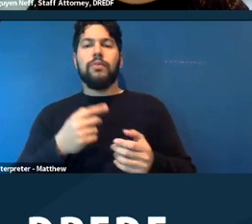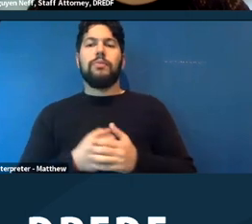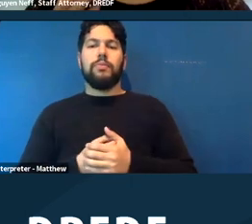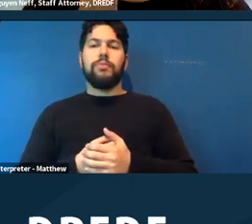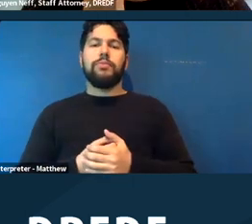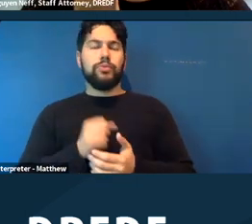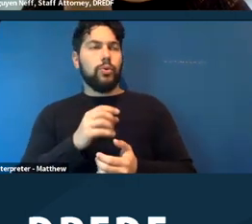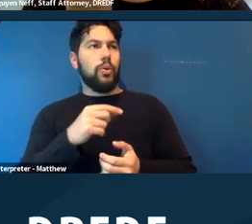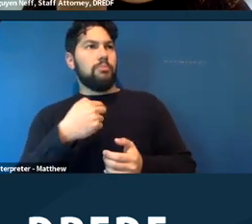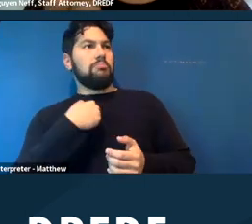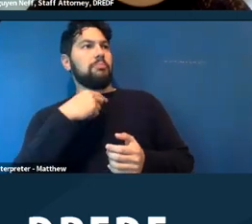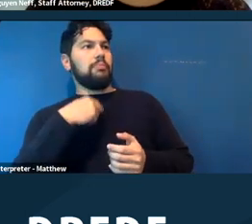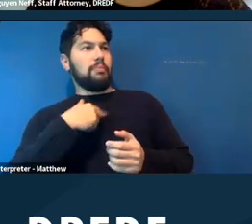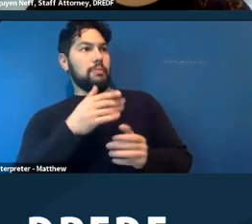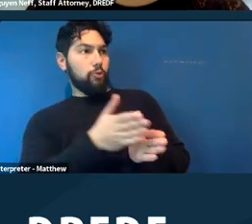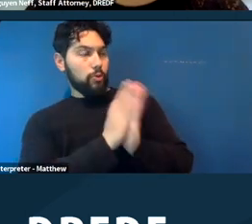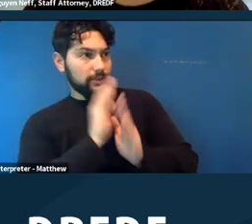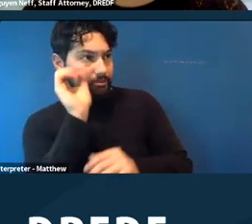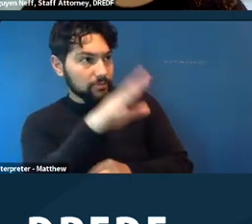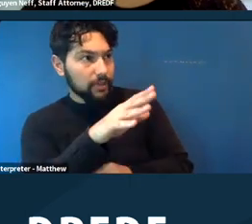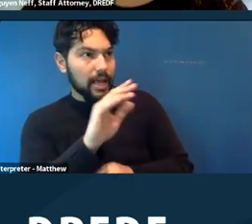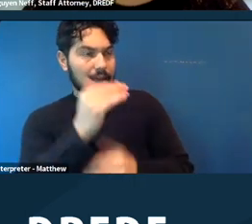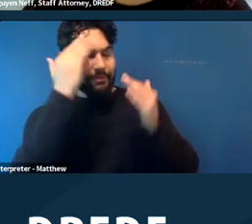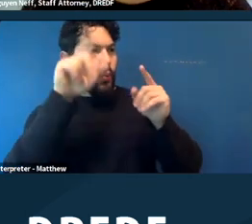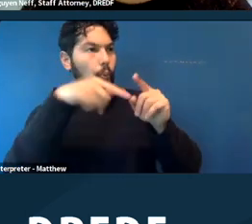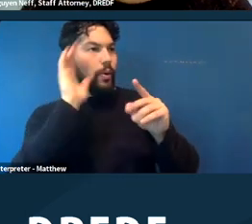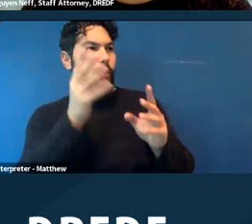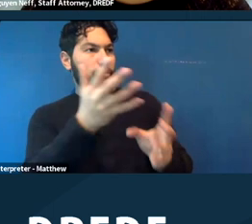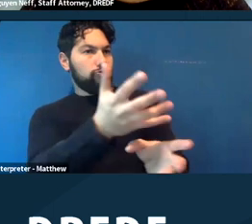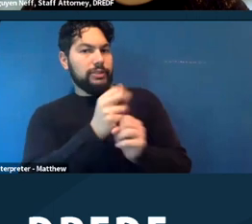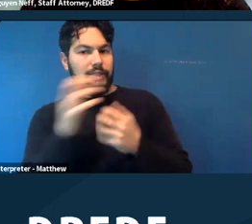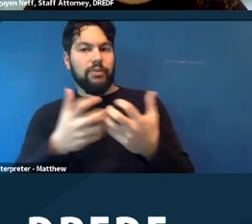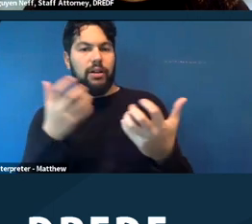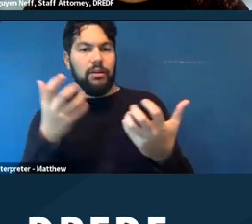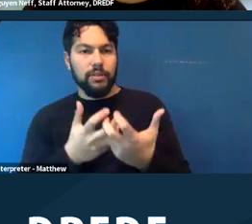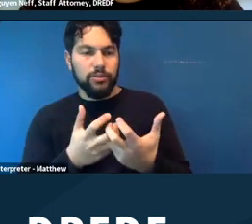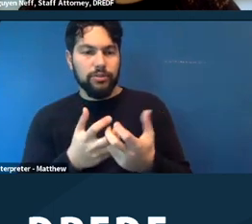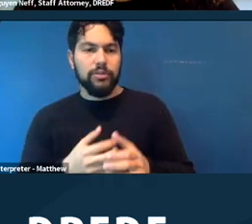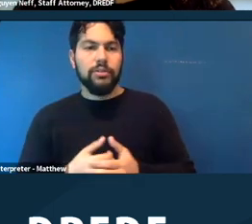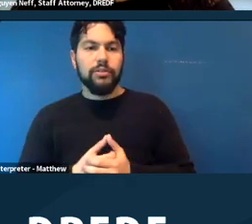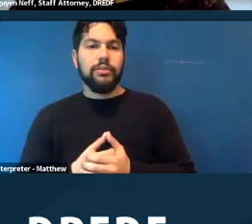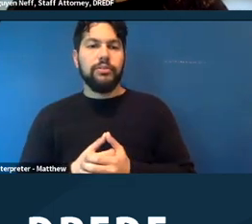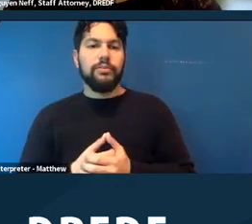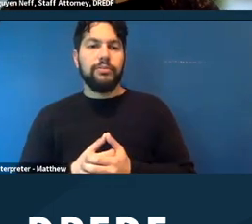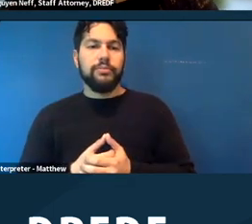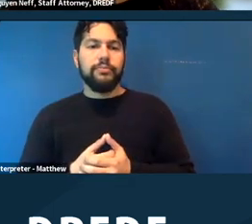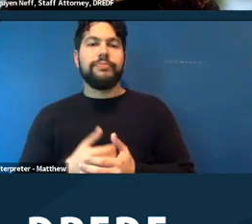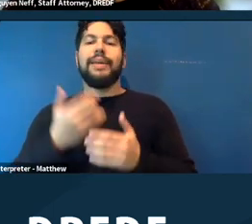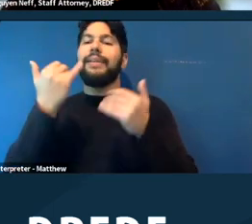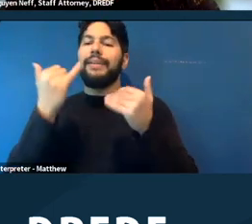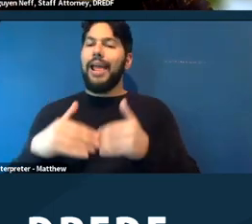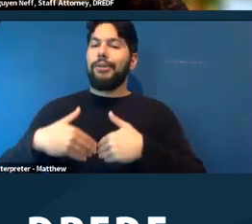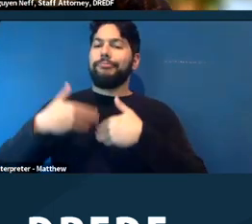understand when you can expect the accommodation. Now I'm going to turn it over to Jason and Robbie